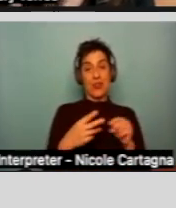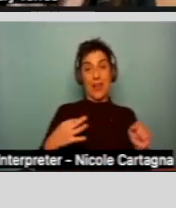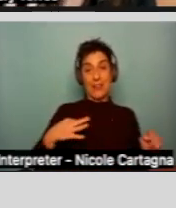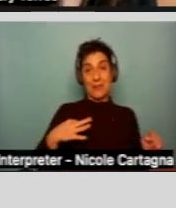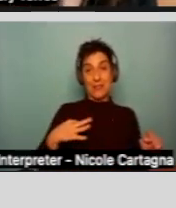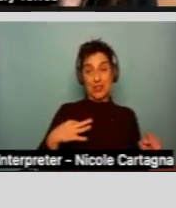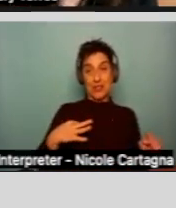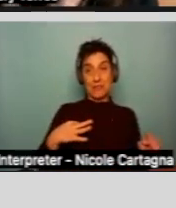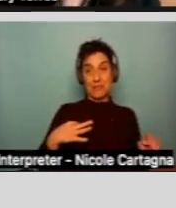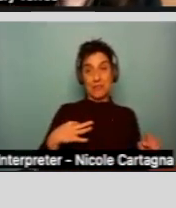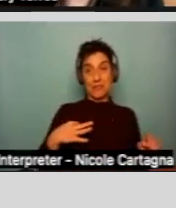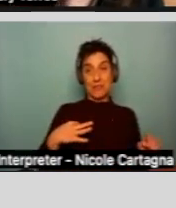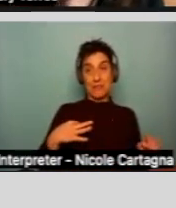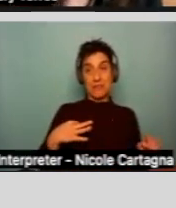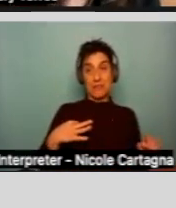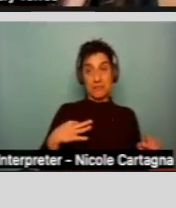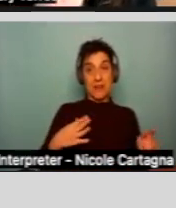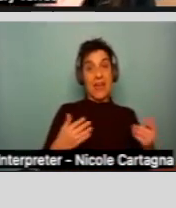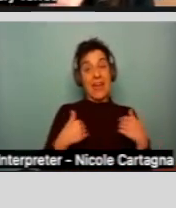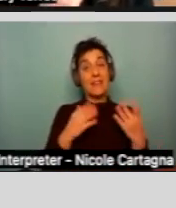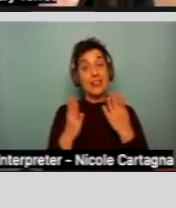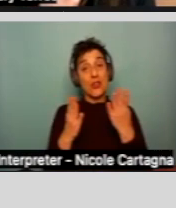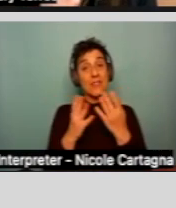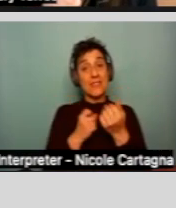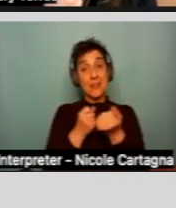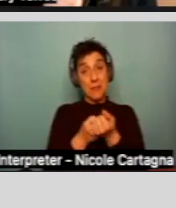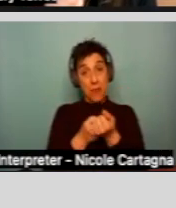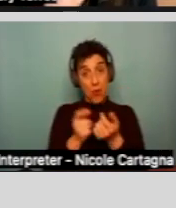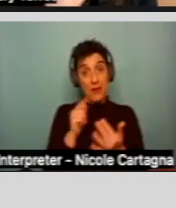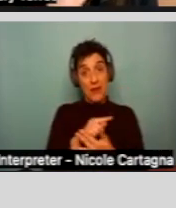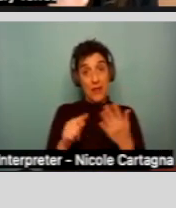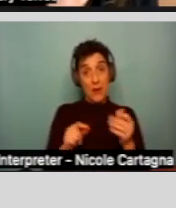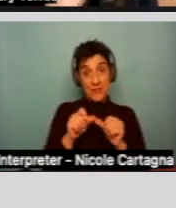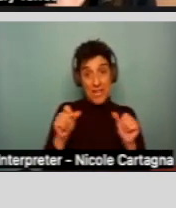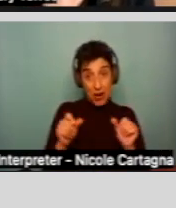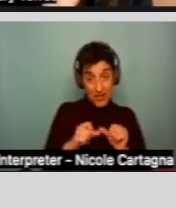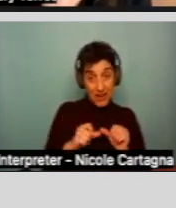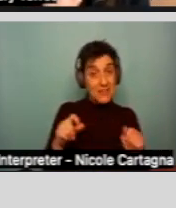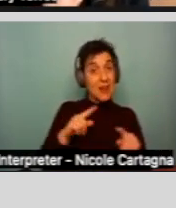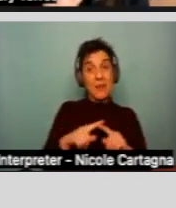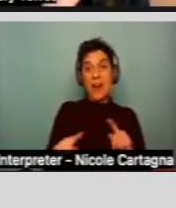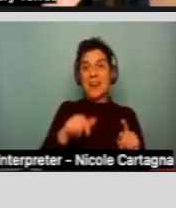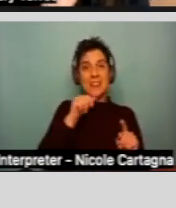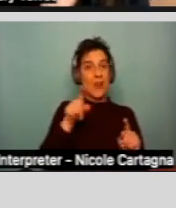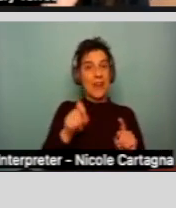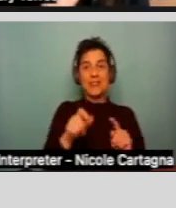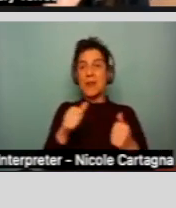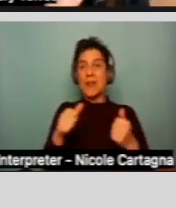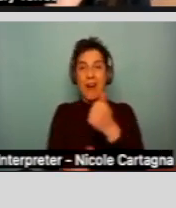...that will give them those services and supports in those areas of need, but they do not need to fall under the five qualifying conditions.